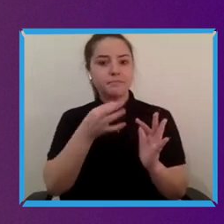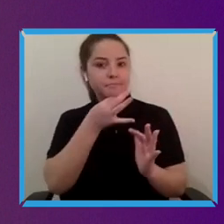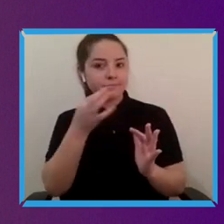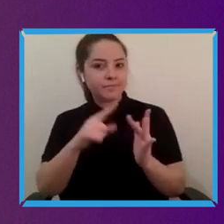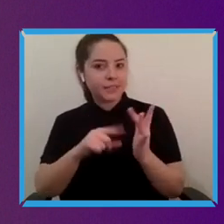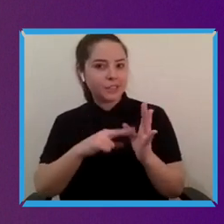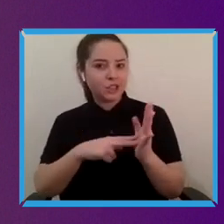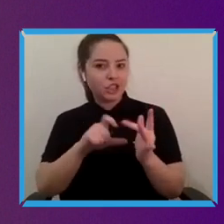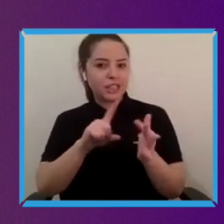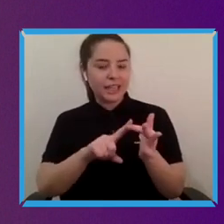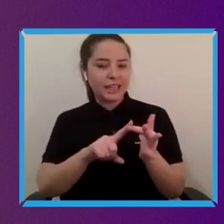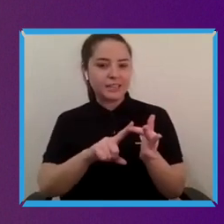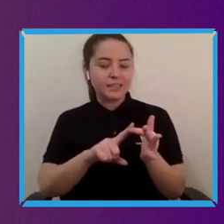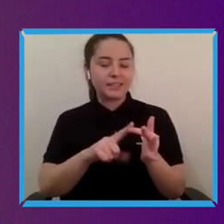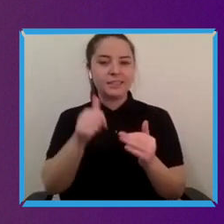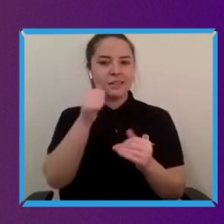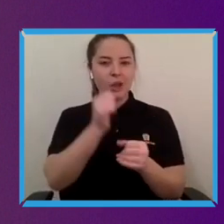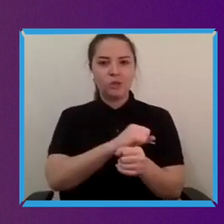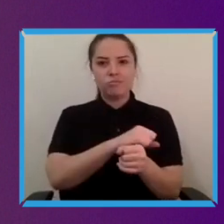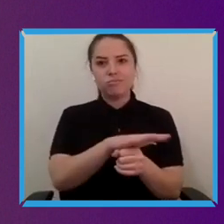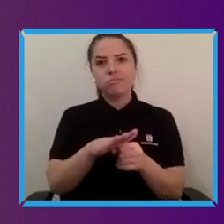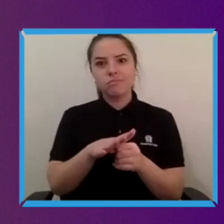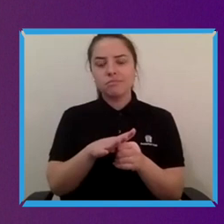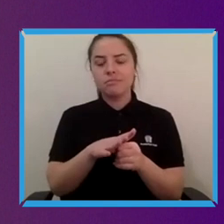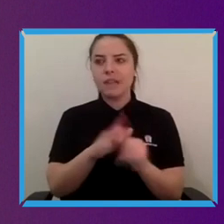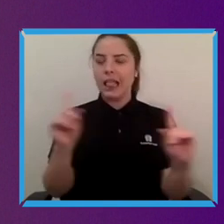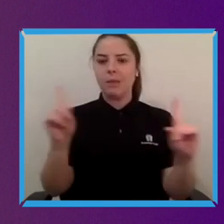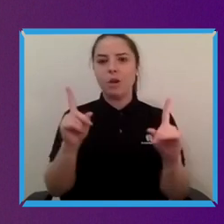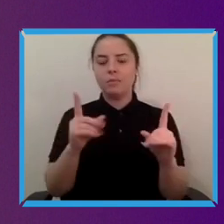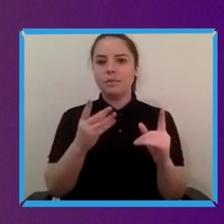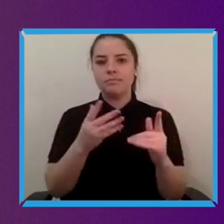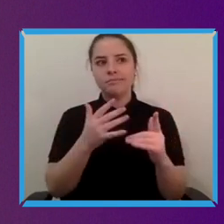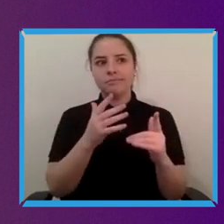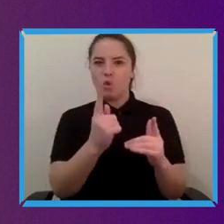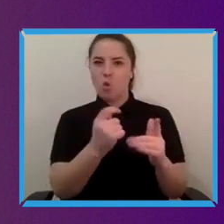everyone is experiencing inaccessibility in some way and yet